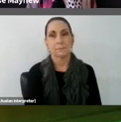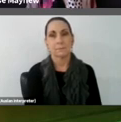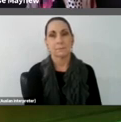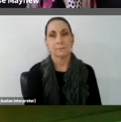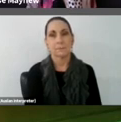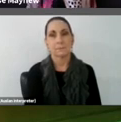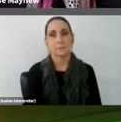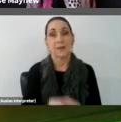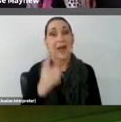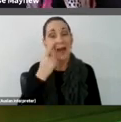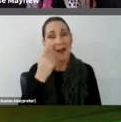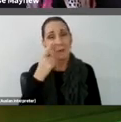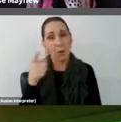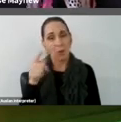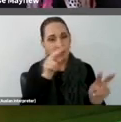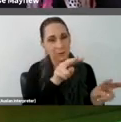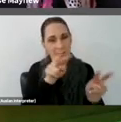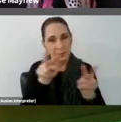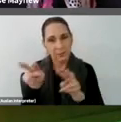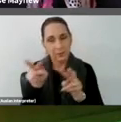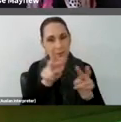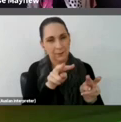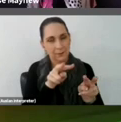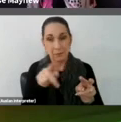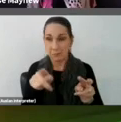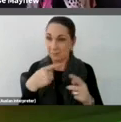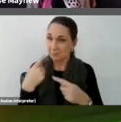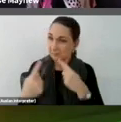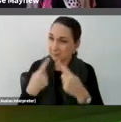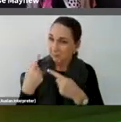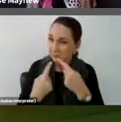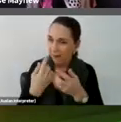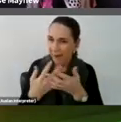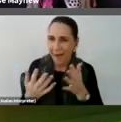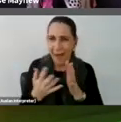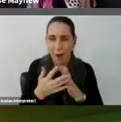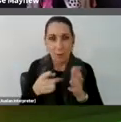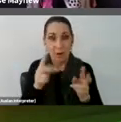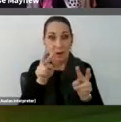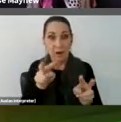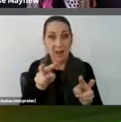about how you might describe them or what it might feel like to experience